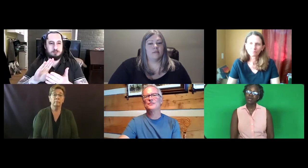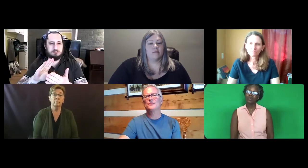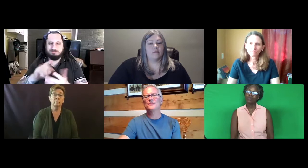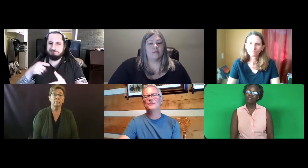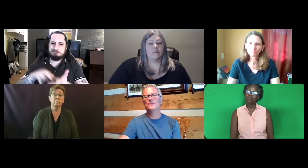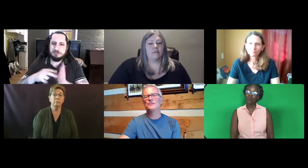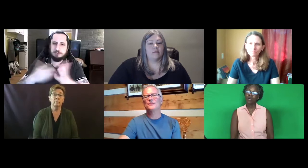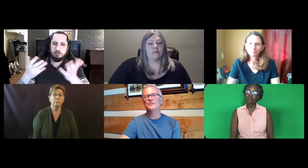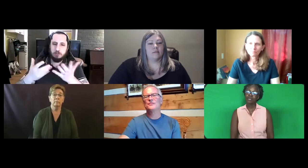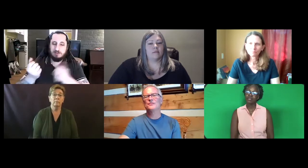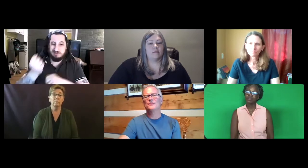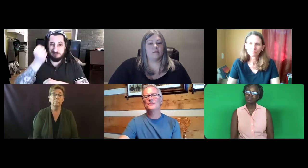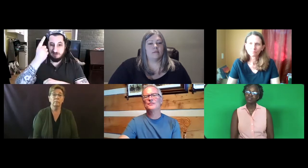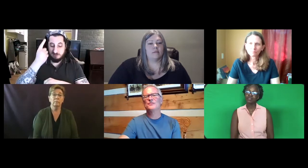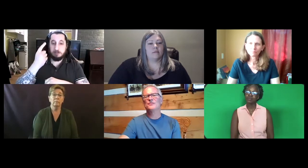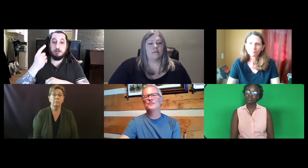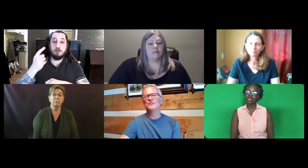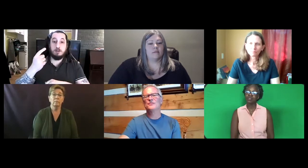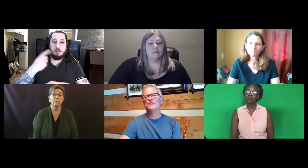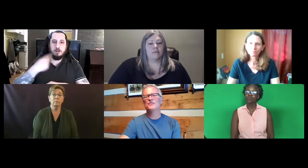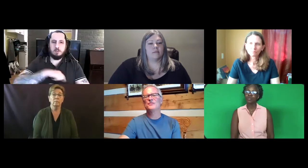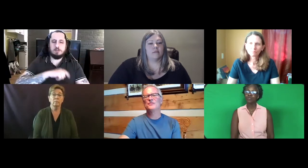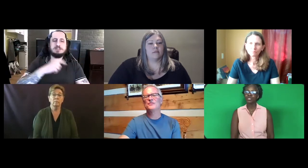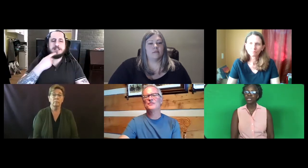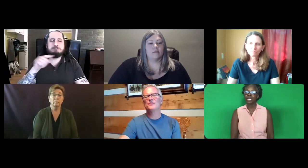we use more of a sociological approach.